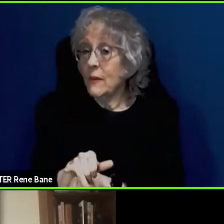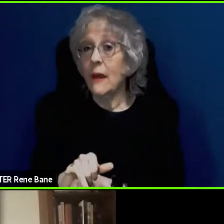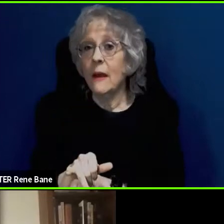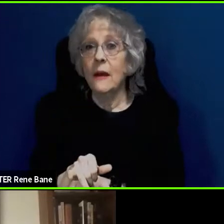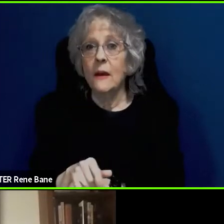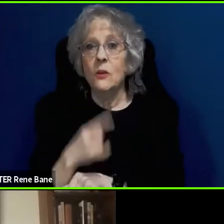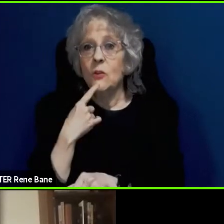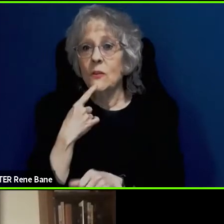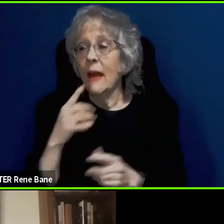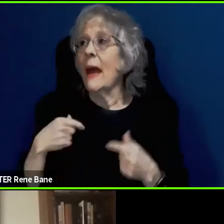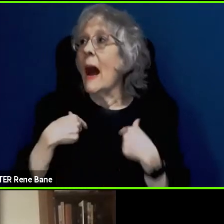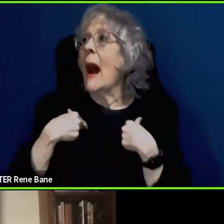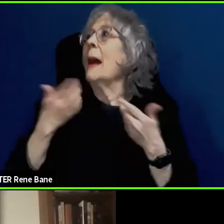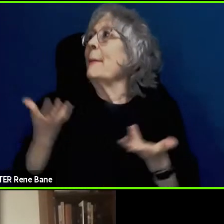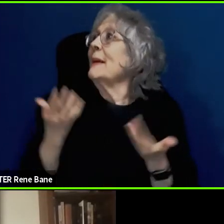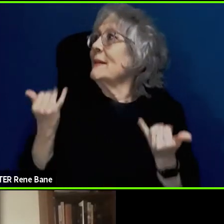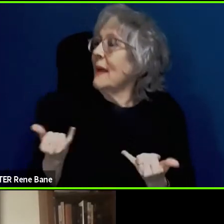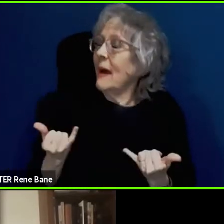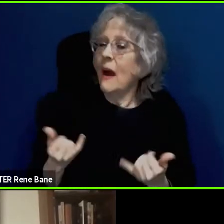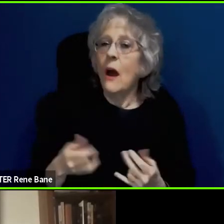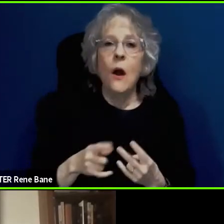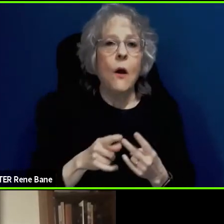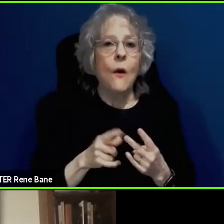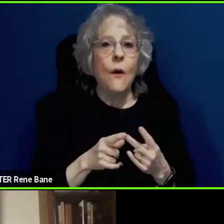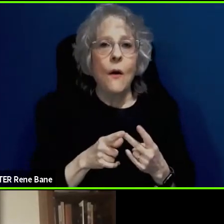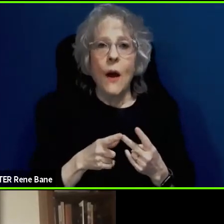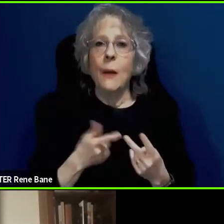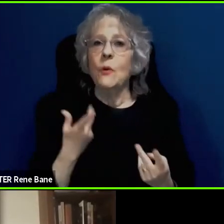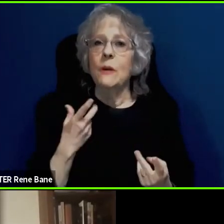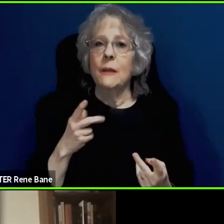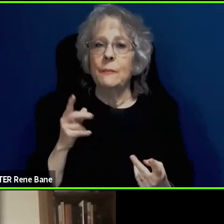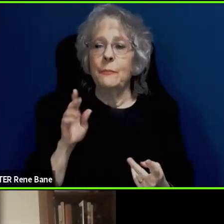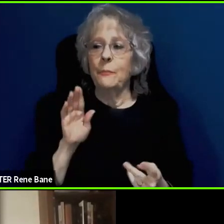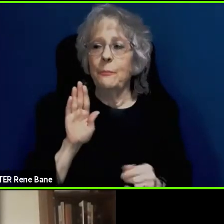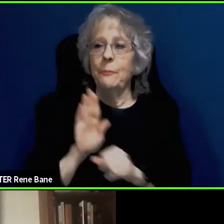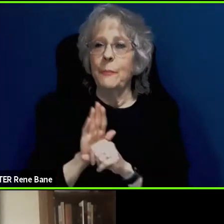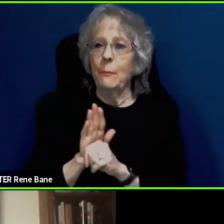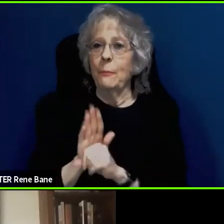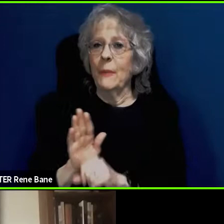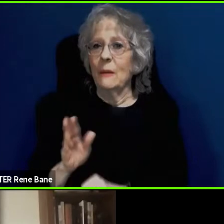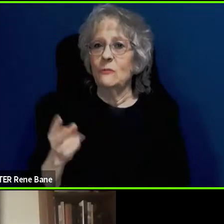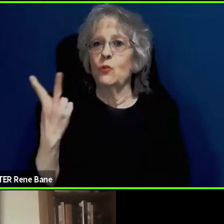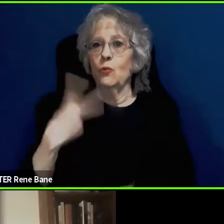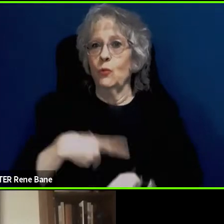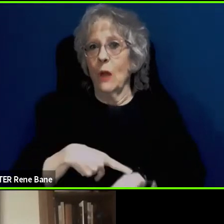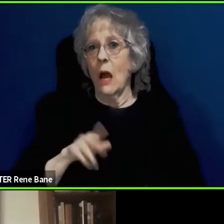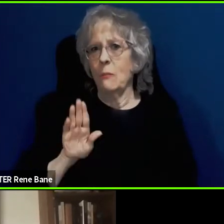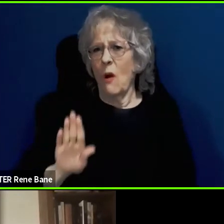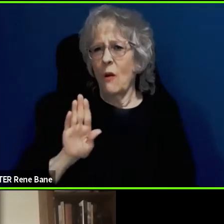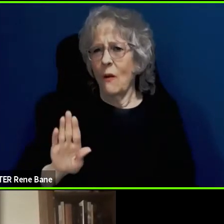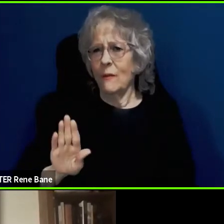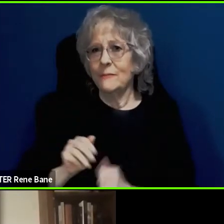now." It could say, "I am going to beep my horn twice, beep-beep." And the person now who is blind